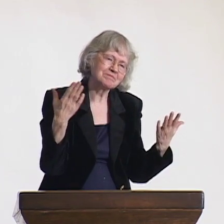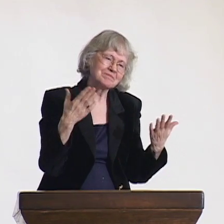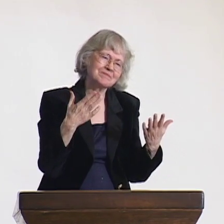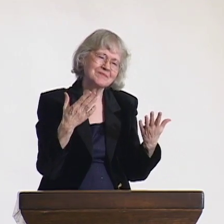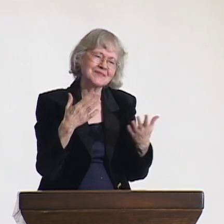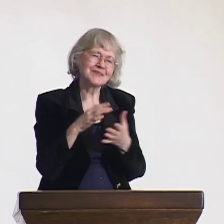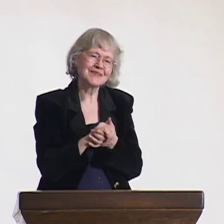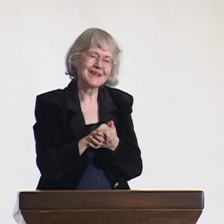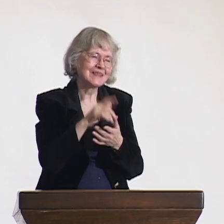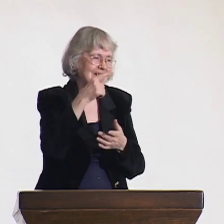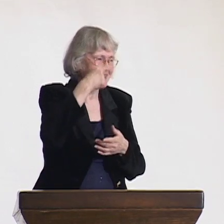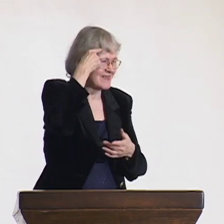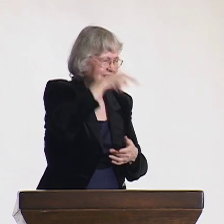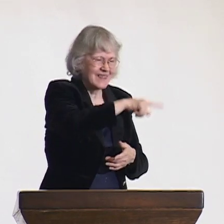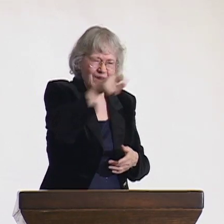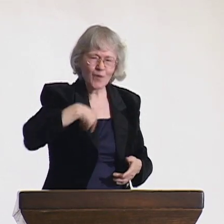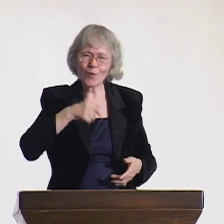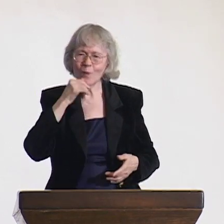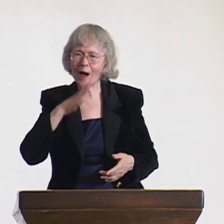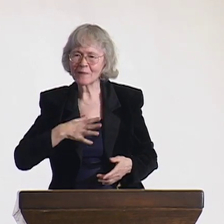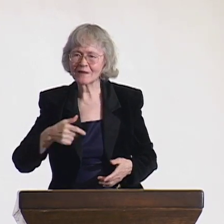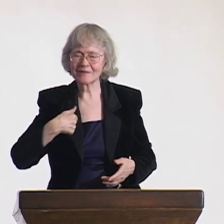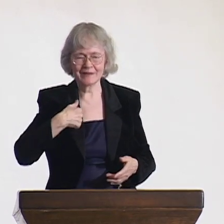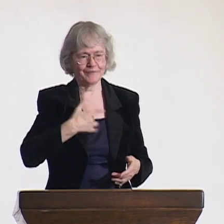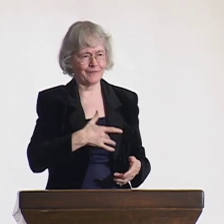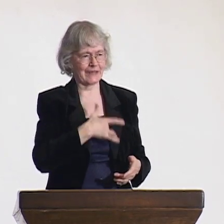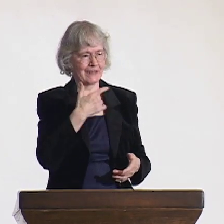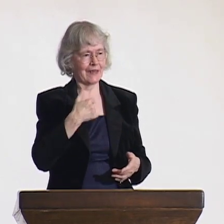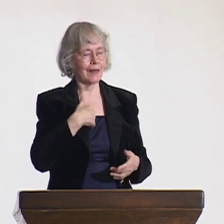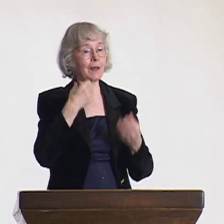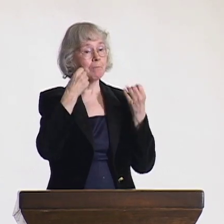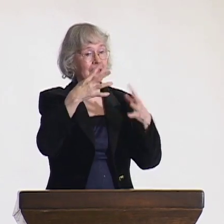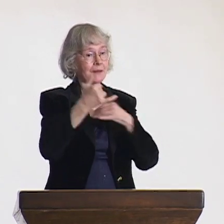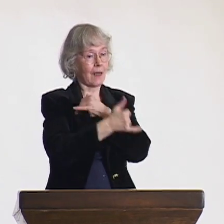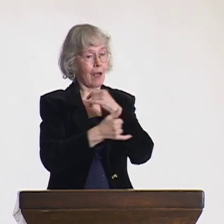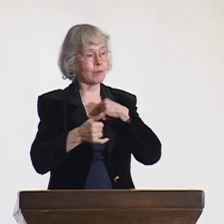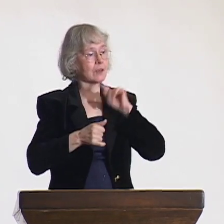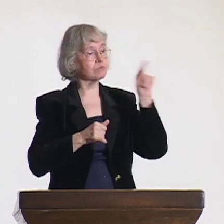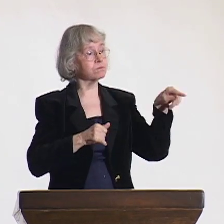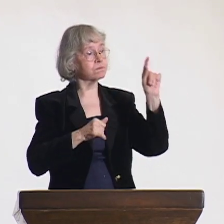This is an important skill to develop. People call me Mother Liisa,